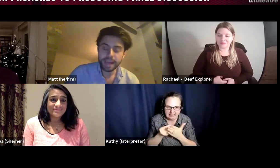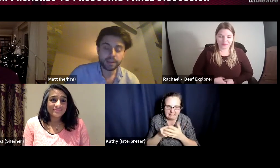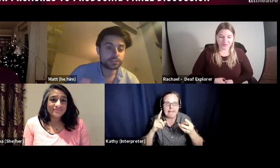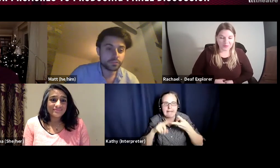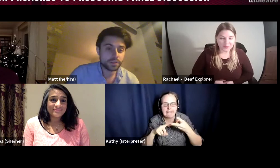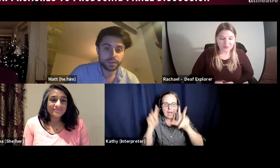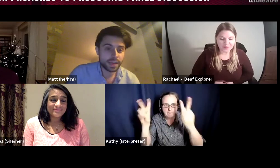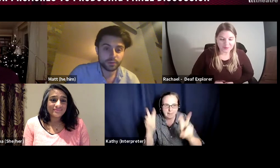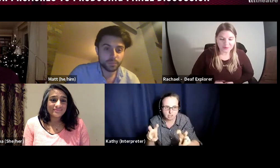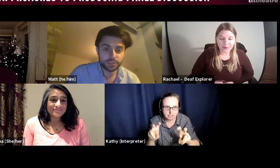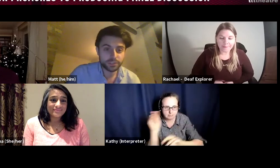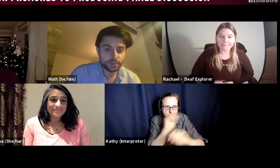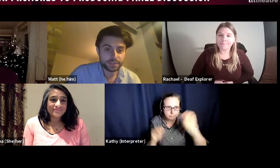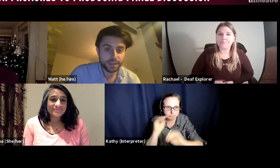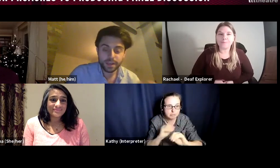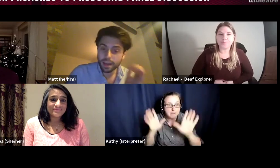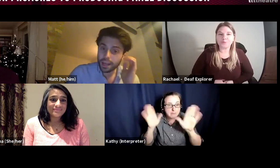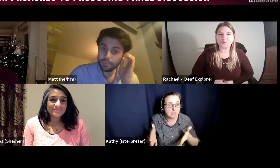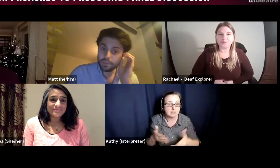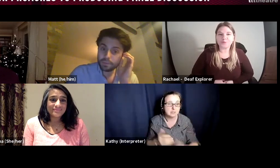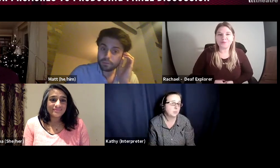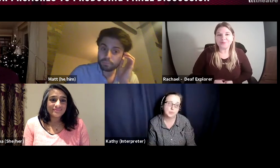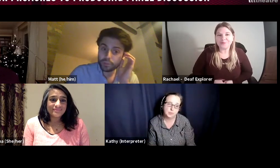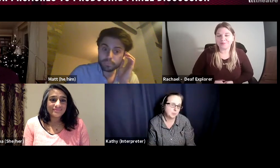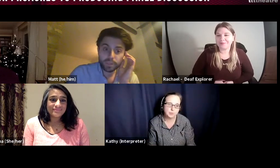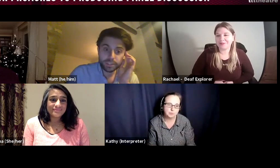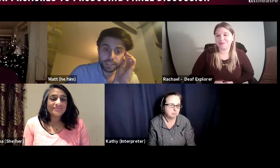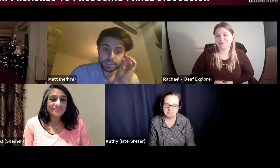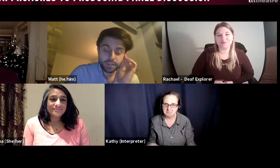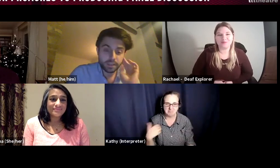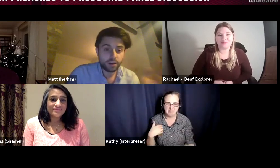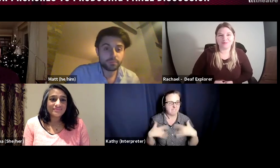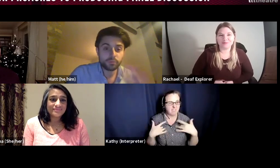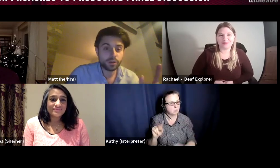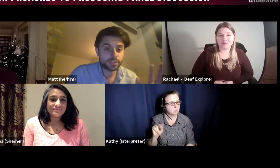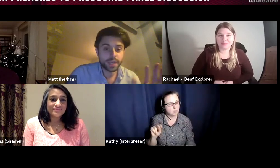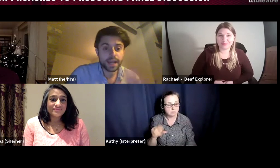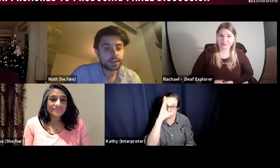and I don't think that that is what a producer is. Doing budgets is the thing that I am the worst at,